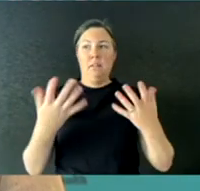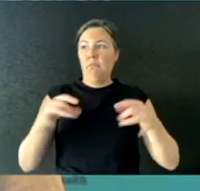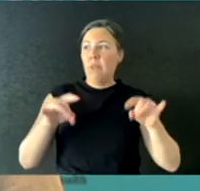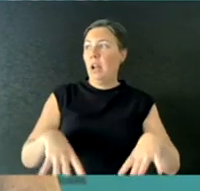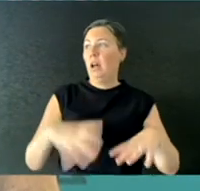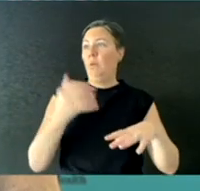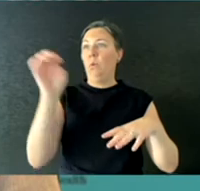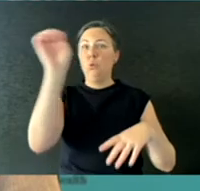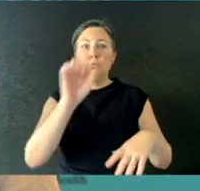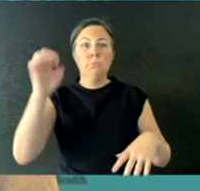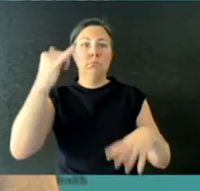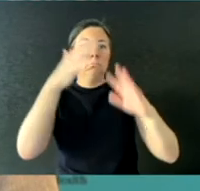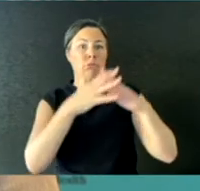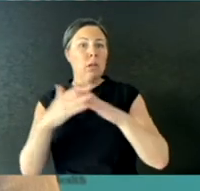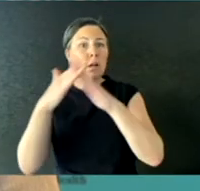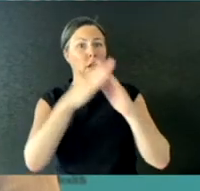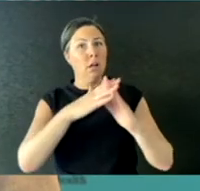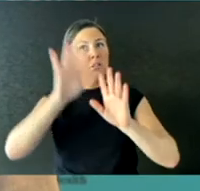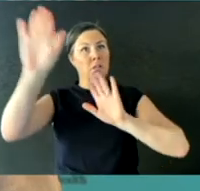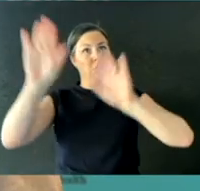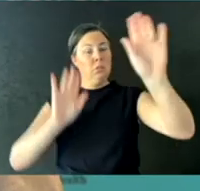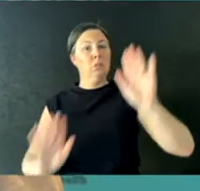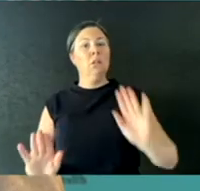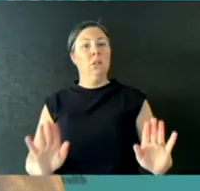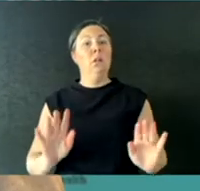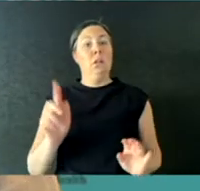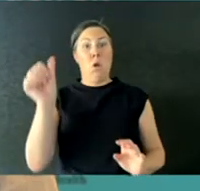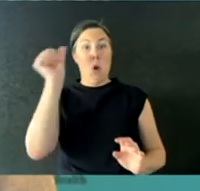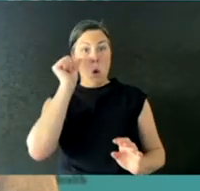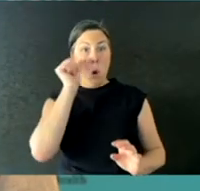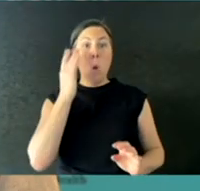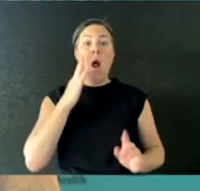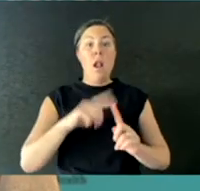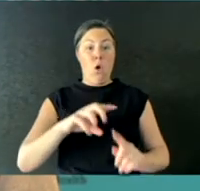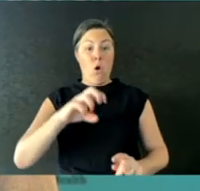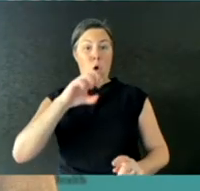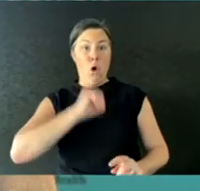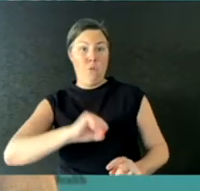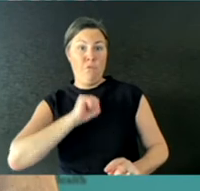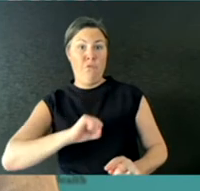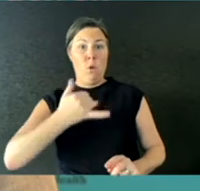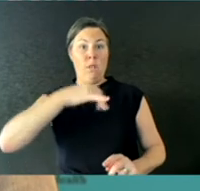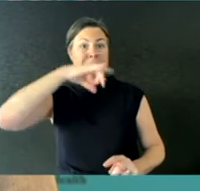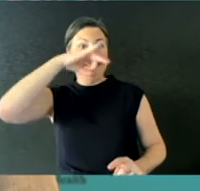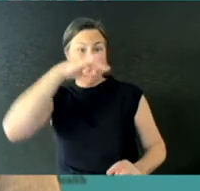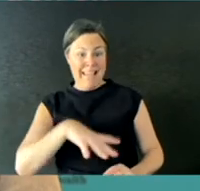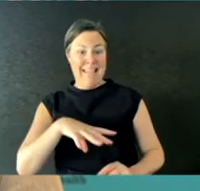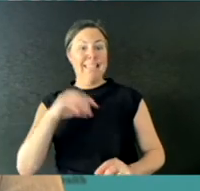guidance has recognised that aerosols are produced by someone who has COVID-19, and